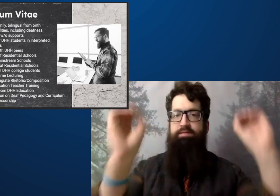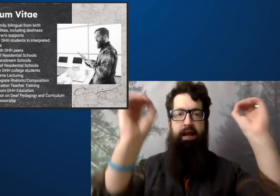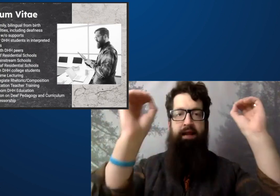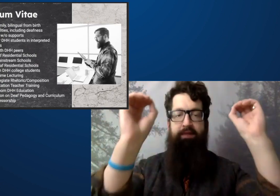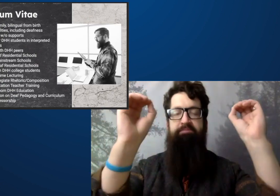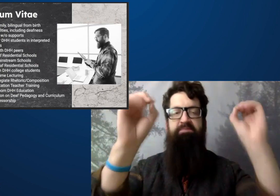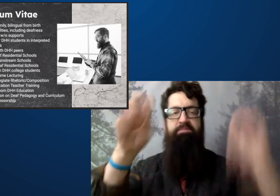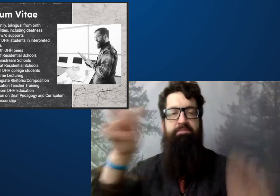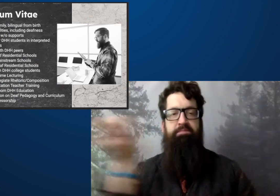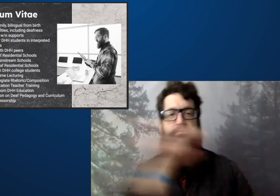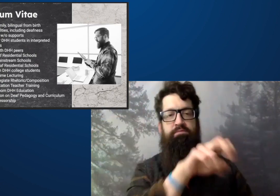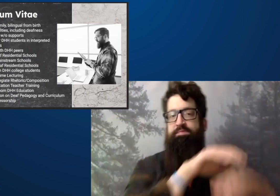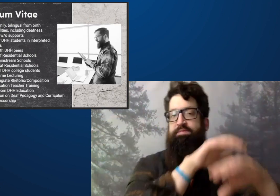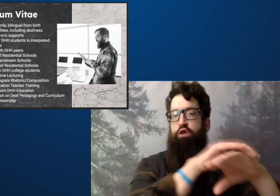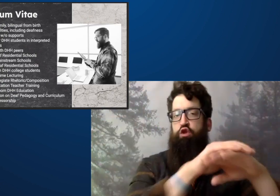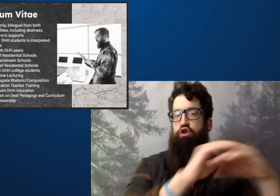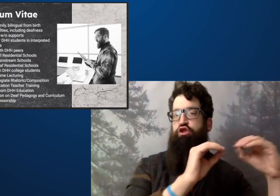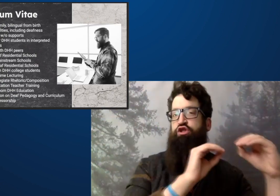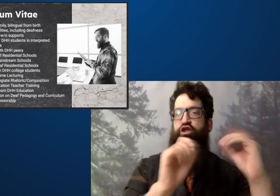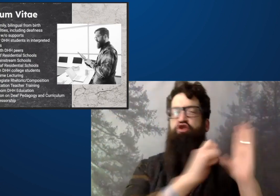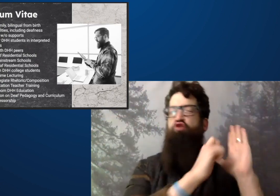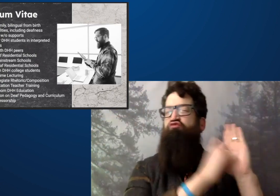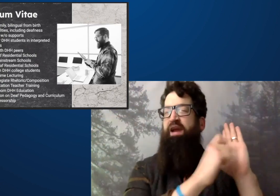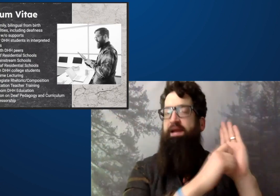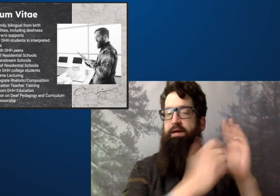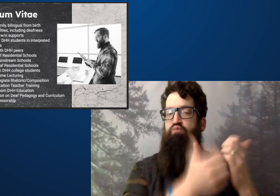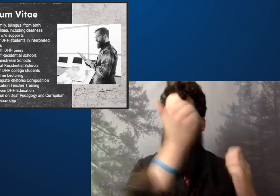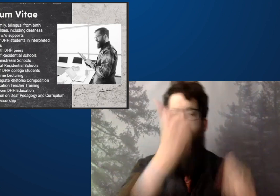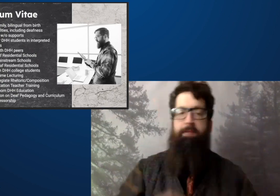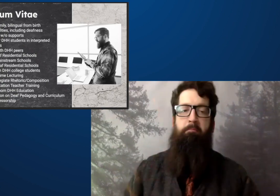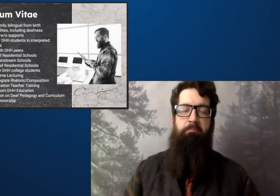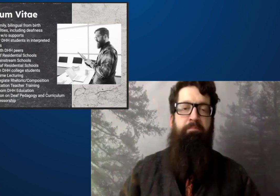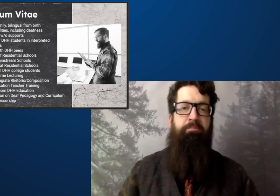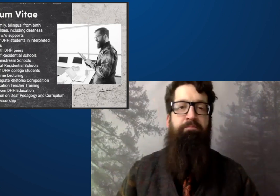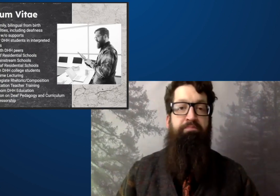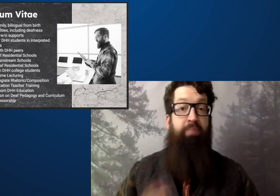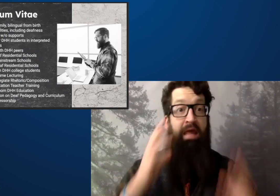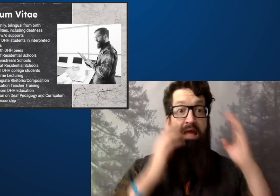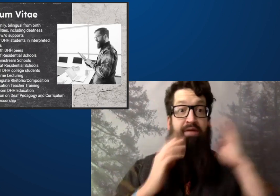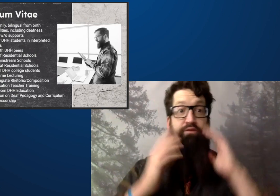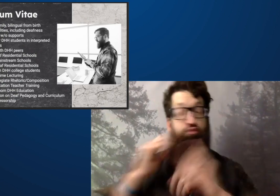But I noticed that excuse me, sorry.